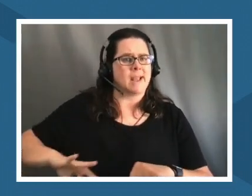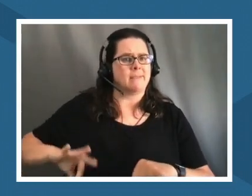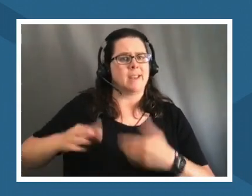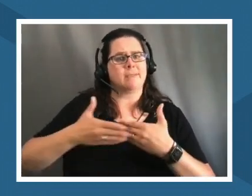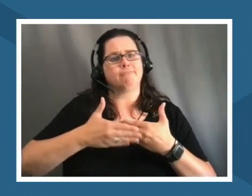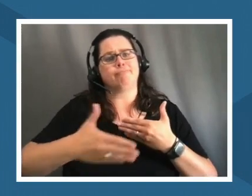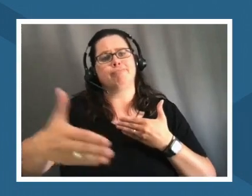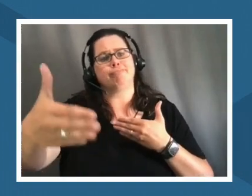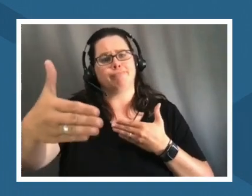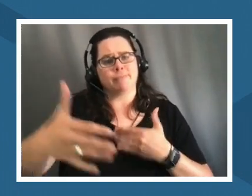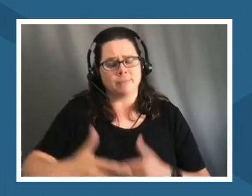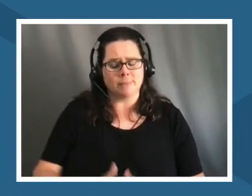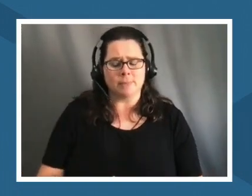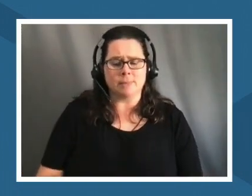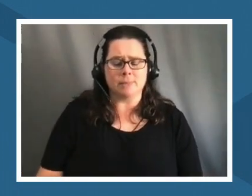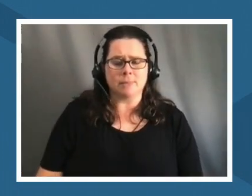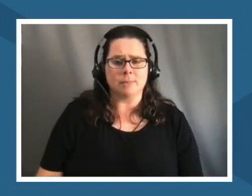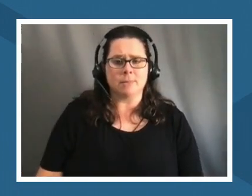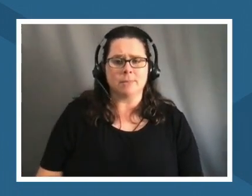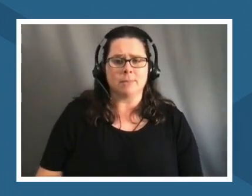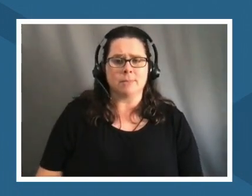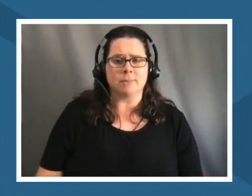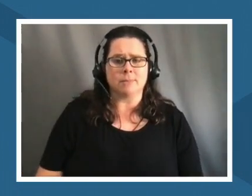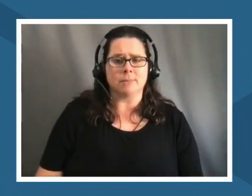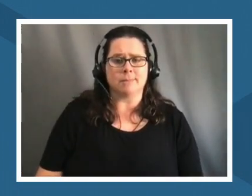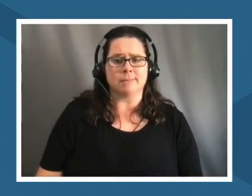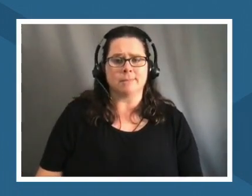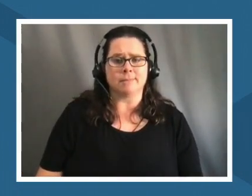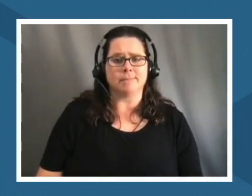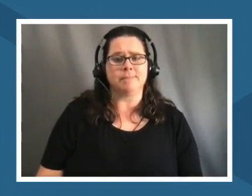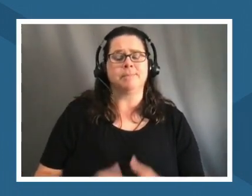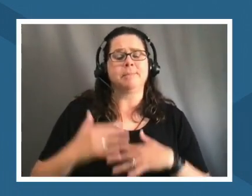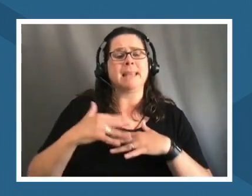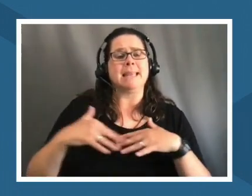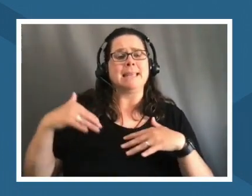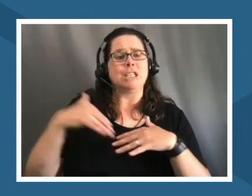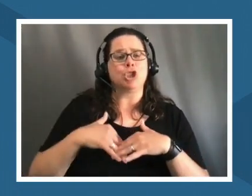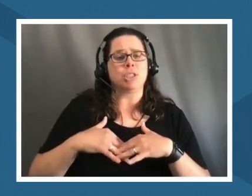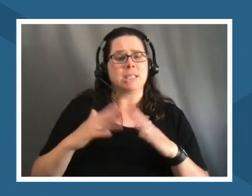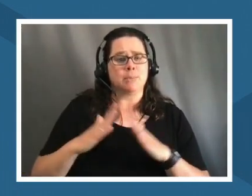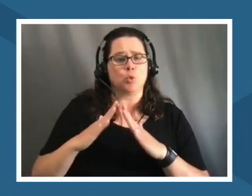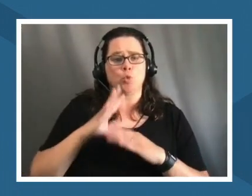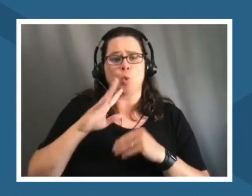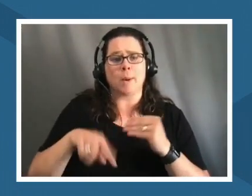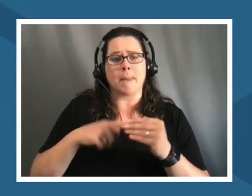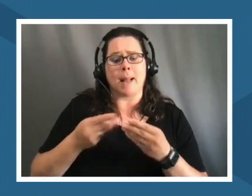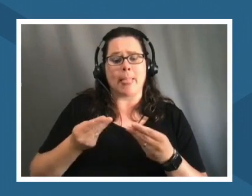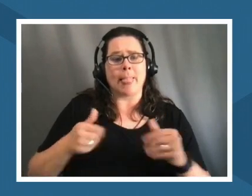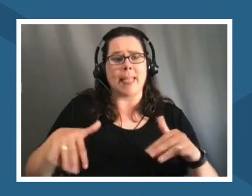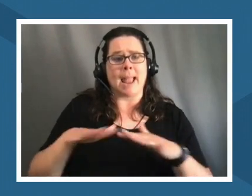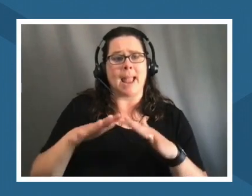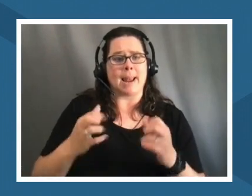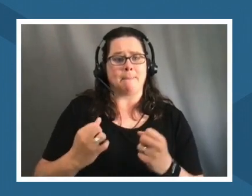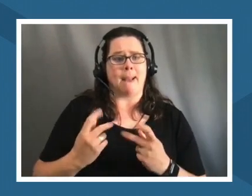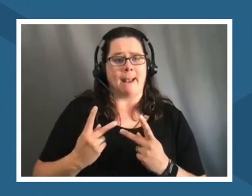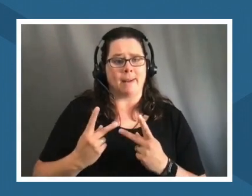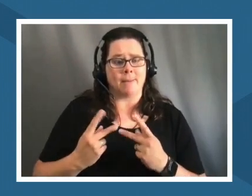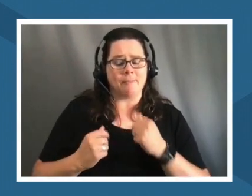so in indigenous communities we talk about land back and um